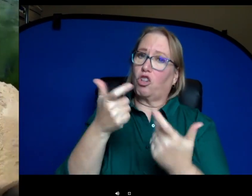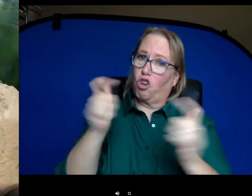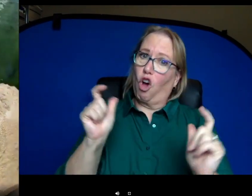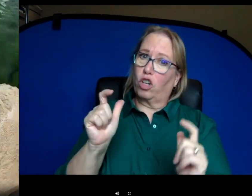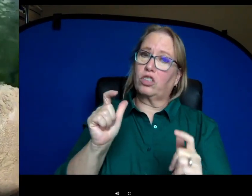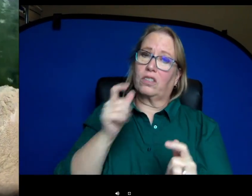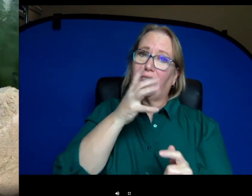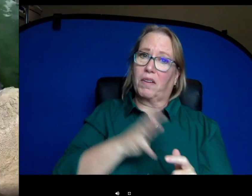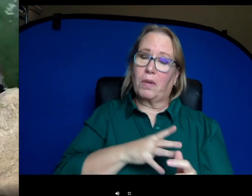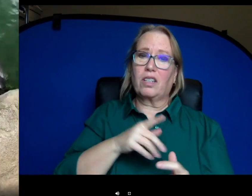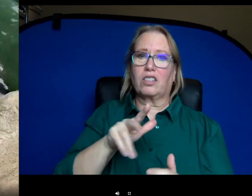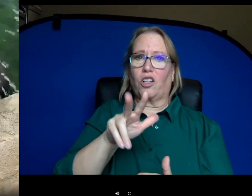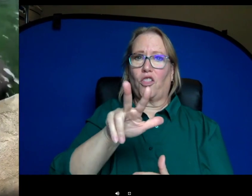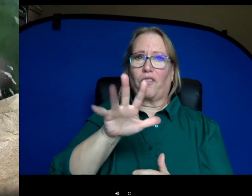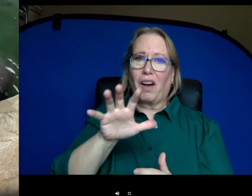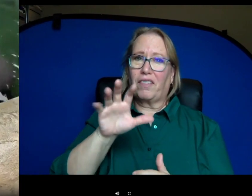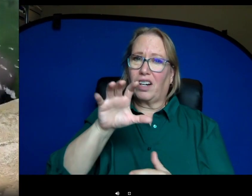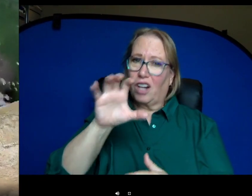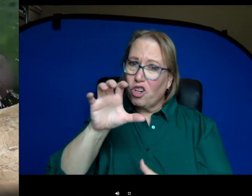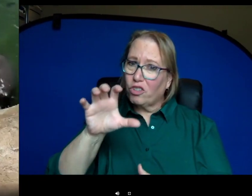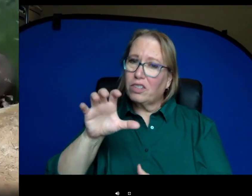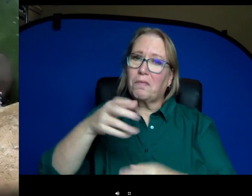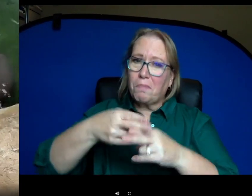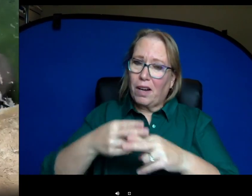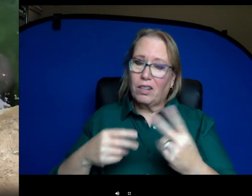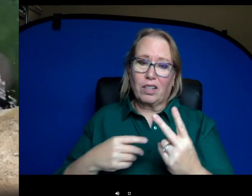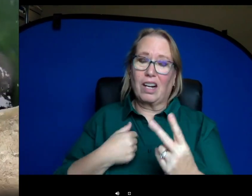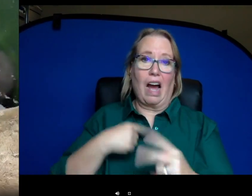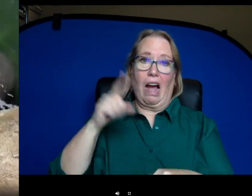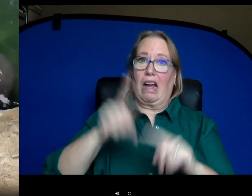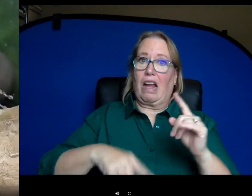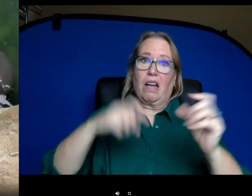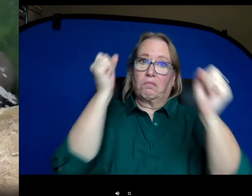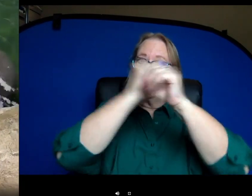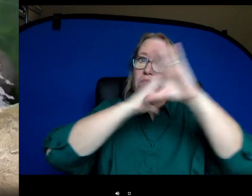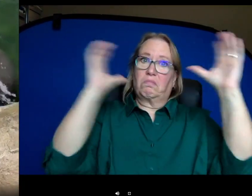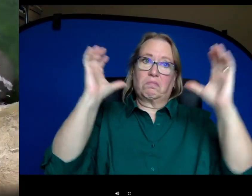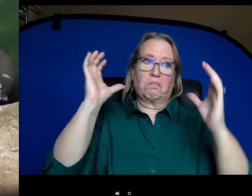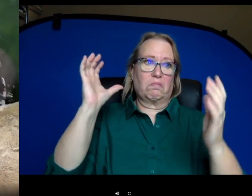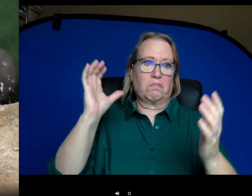she's 3,500 pounds. So I can't imagine a hippo double her size. I think that